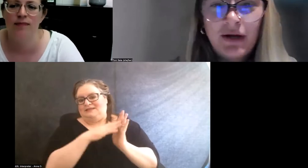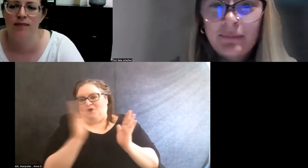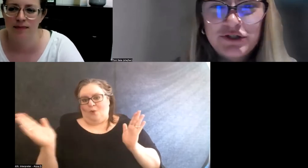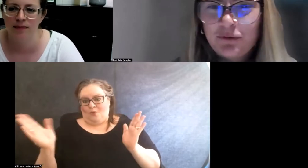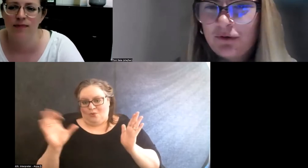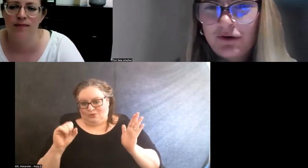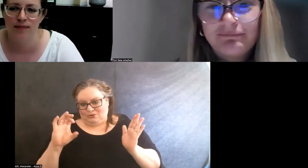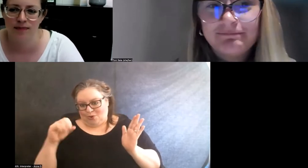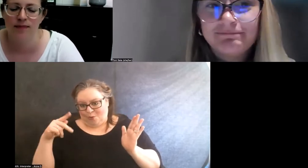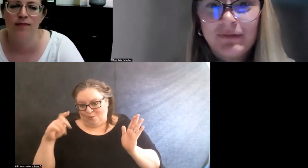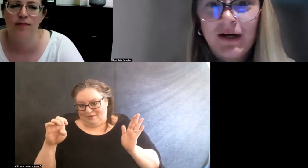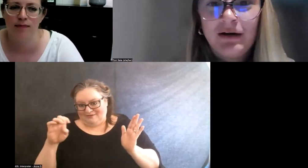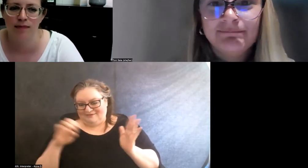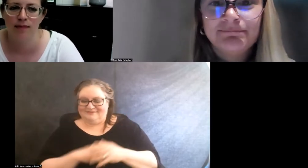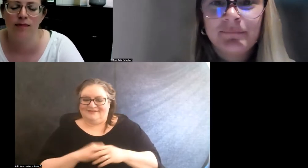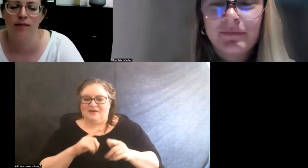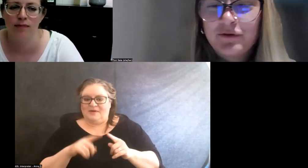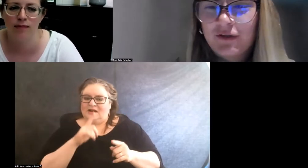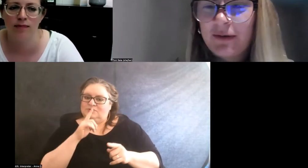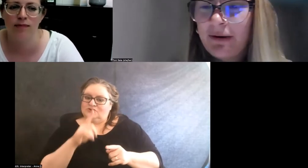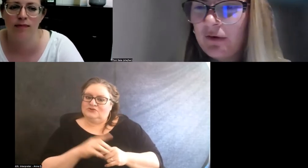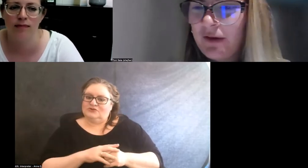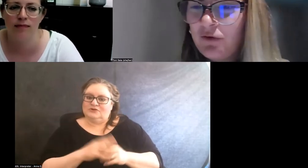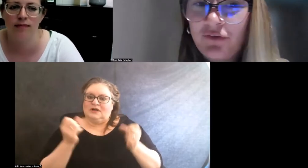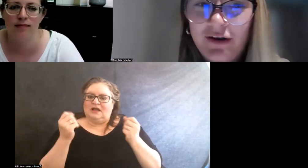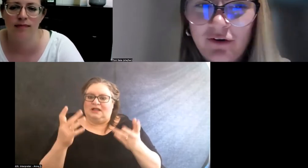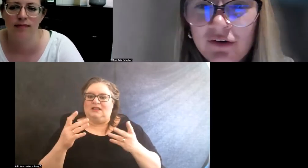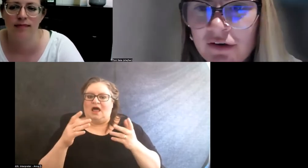but I'm sure there's a lot of parallels there.